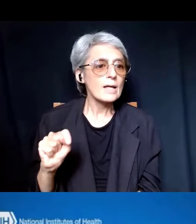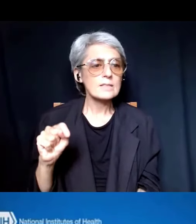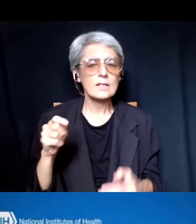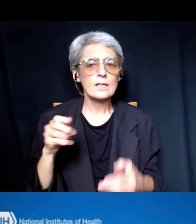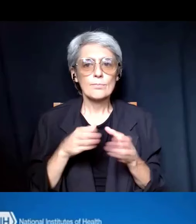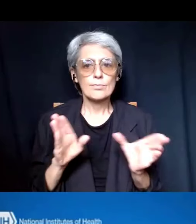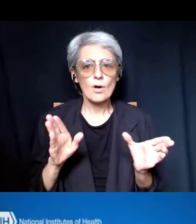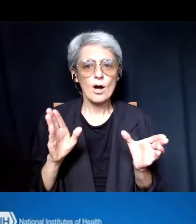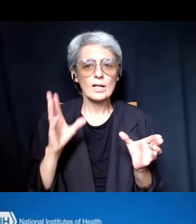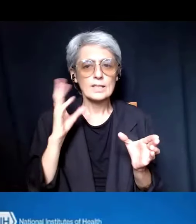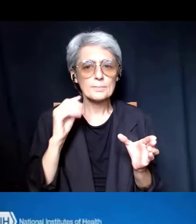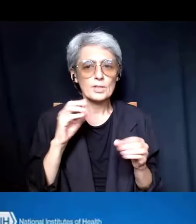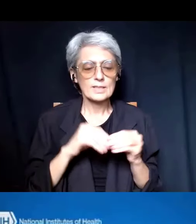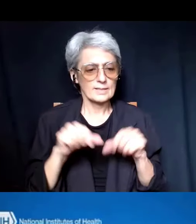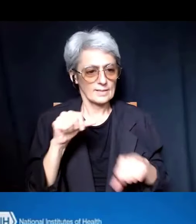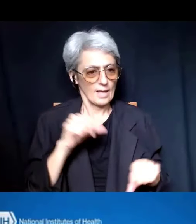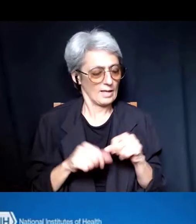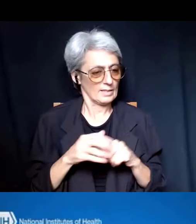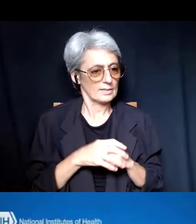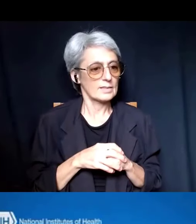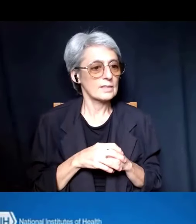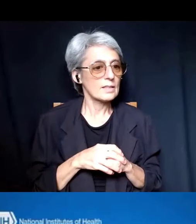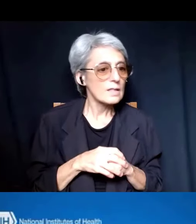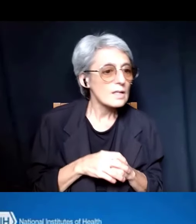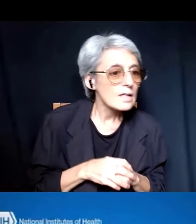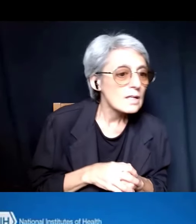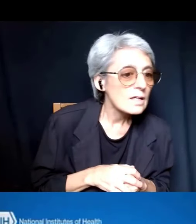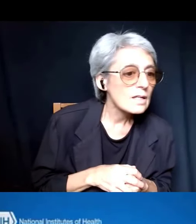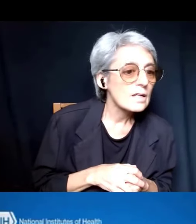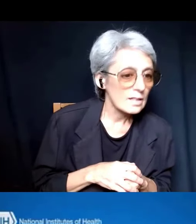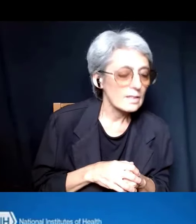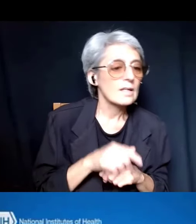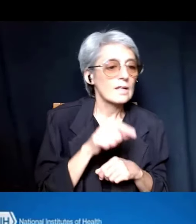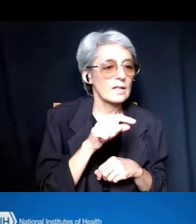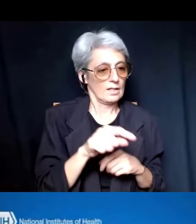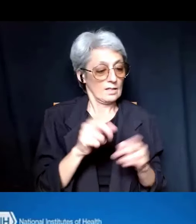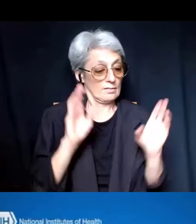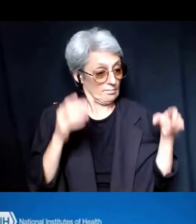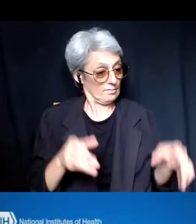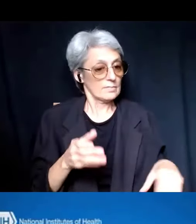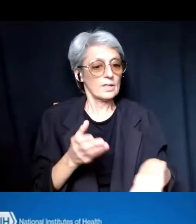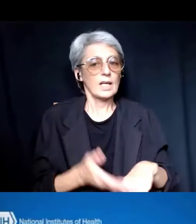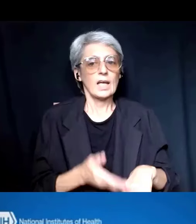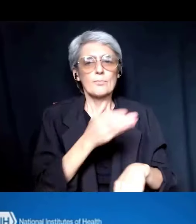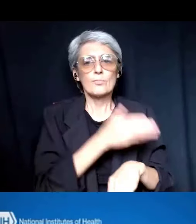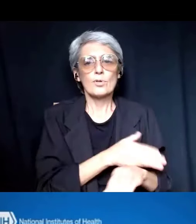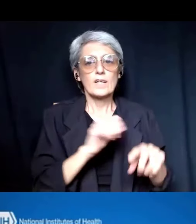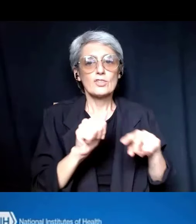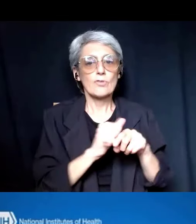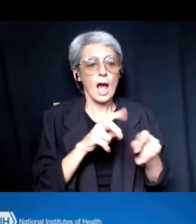And this particular initiative focuses on enhancing training opportunities to prepare early career investigators